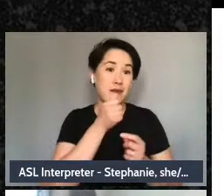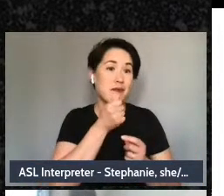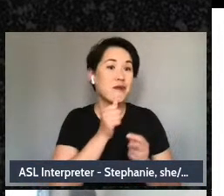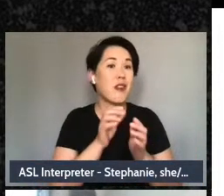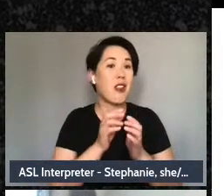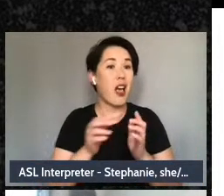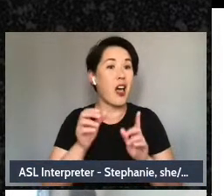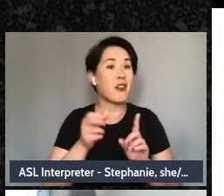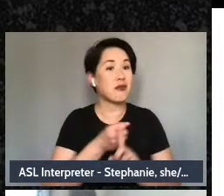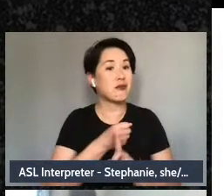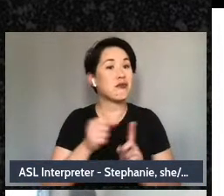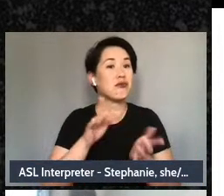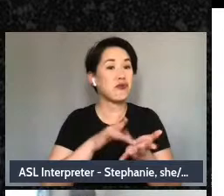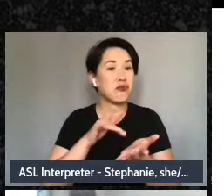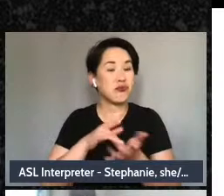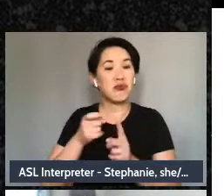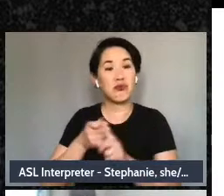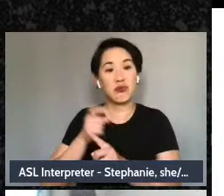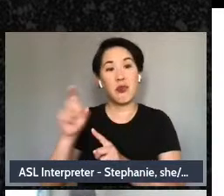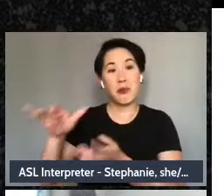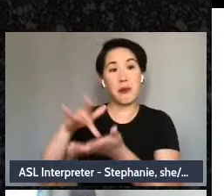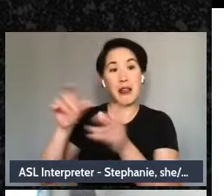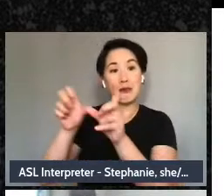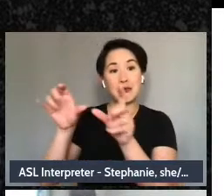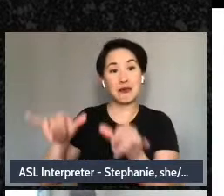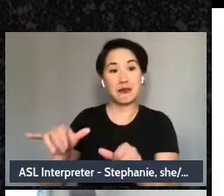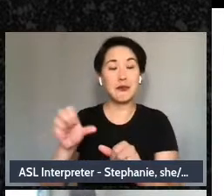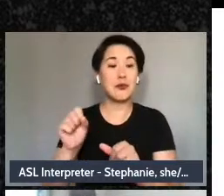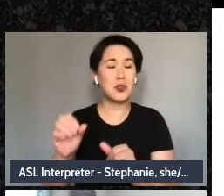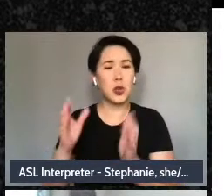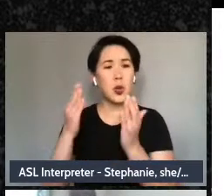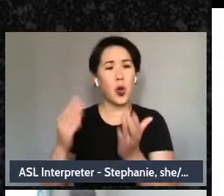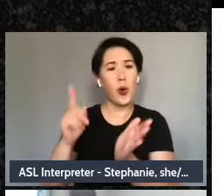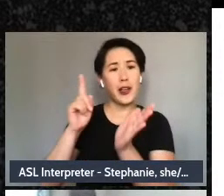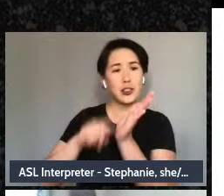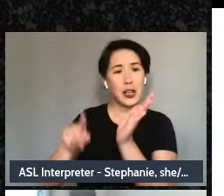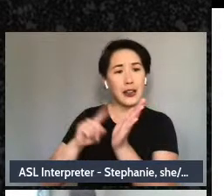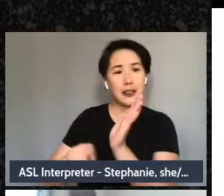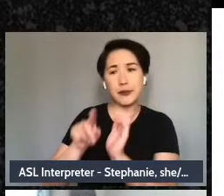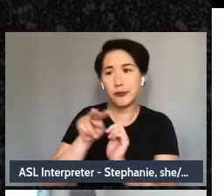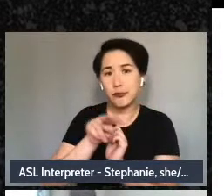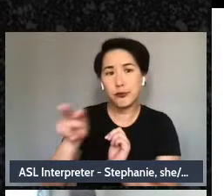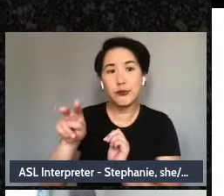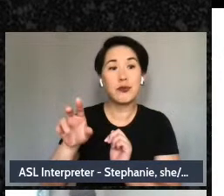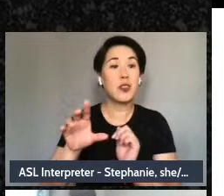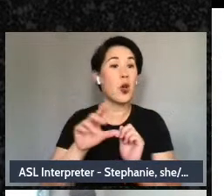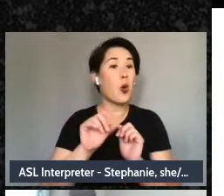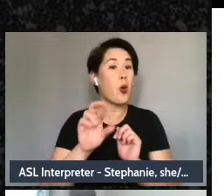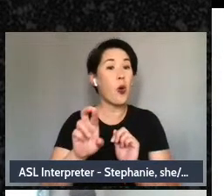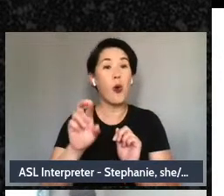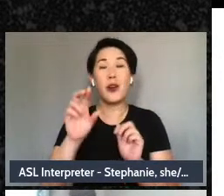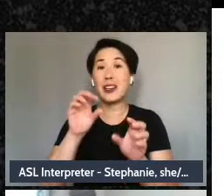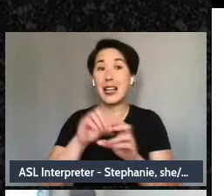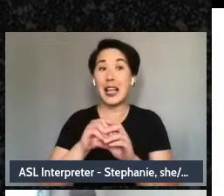check it out, or in the spirit of community participation if someone wants to pull up